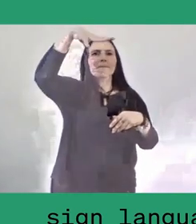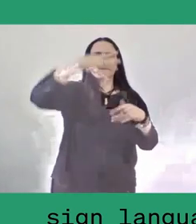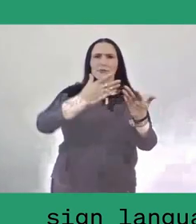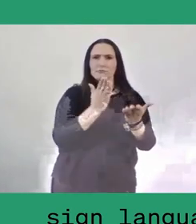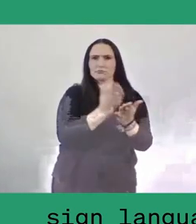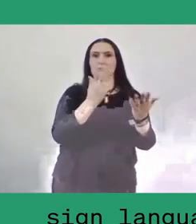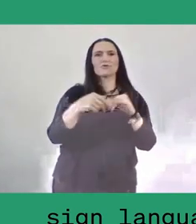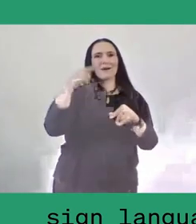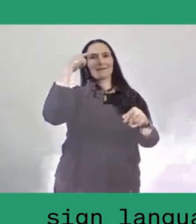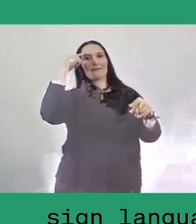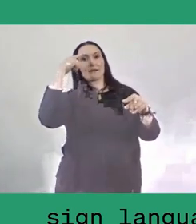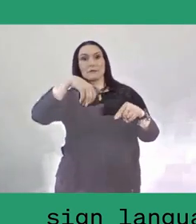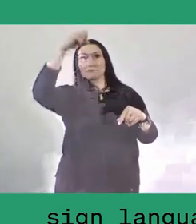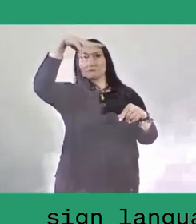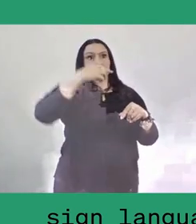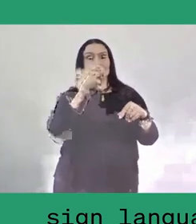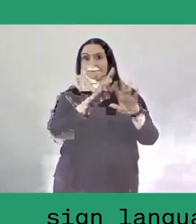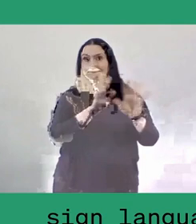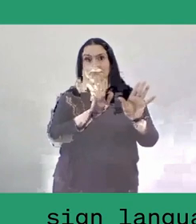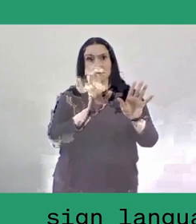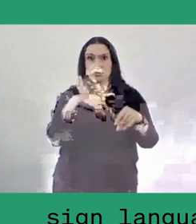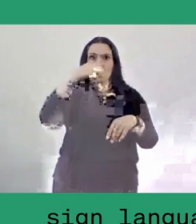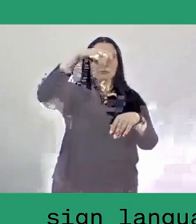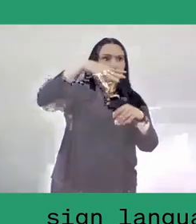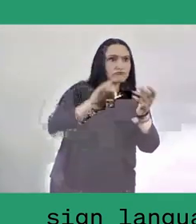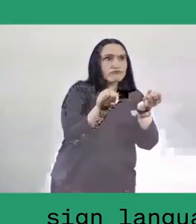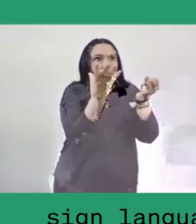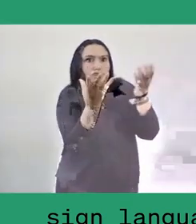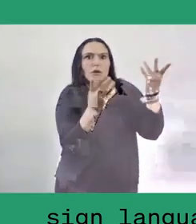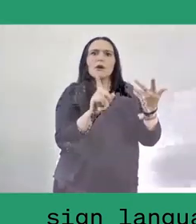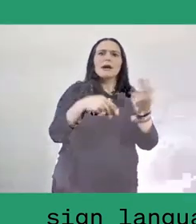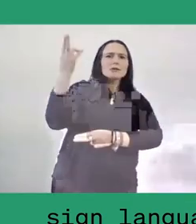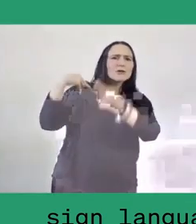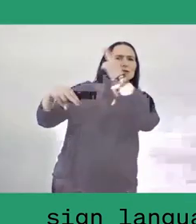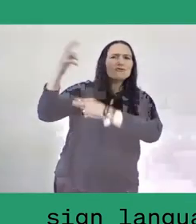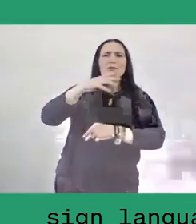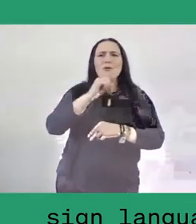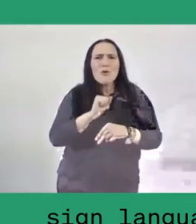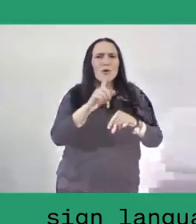Then they shared traditional snacks, performed traditional dances and songs that they remembered.